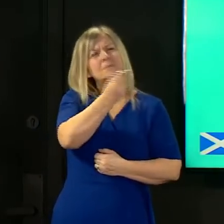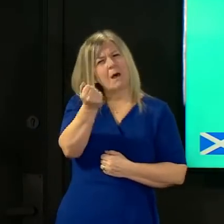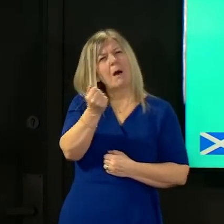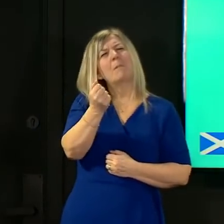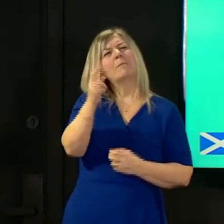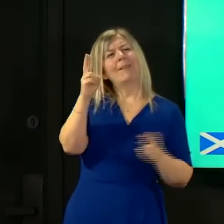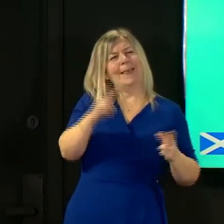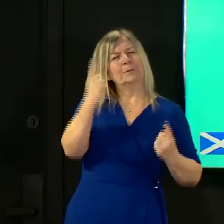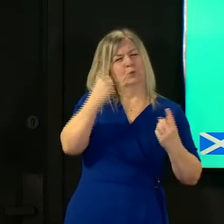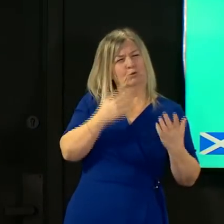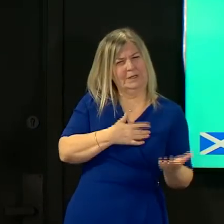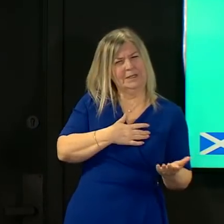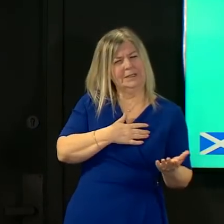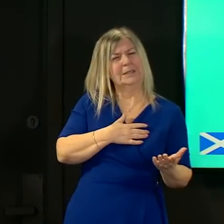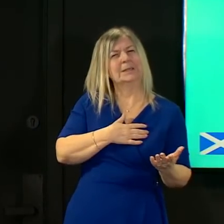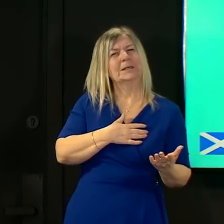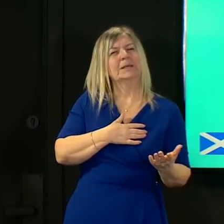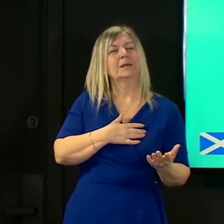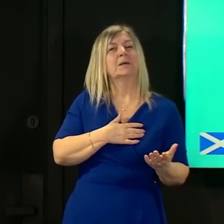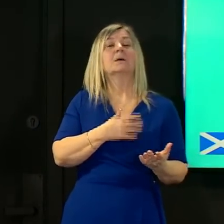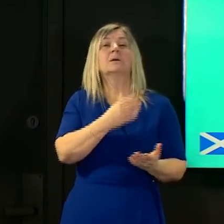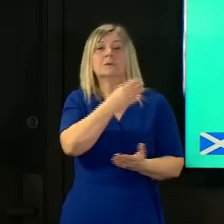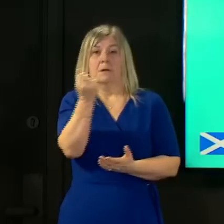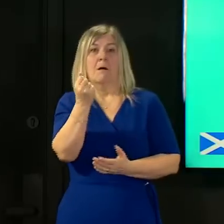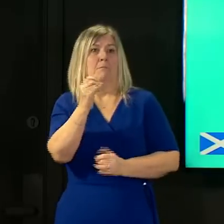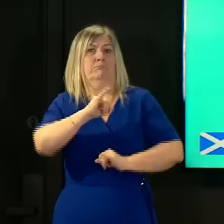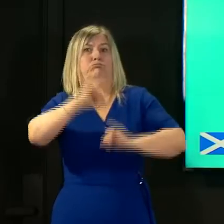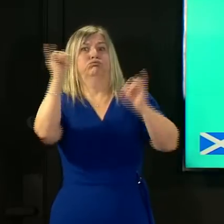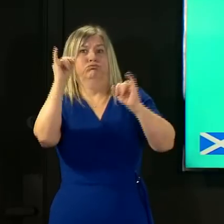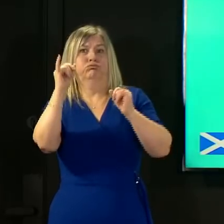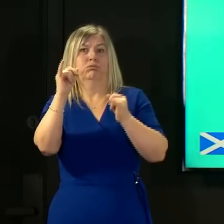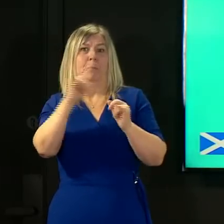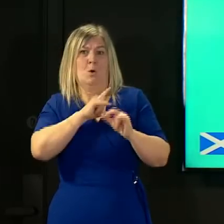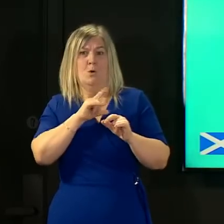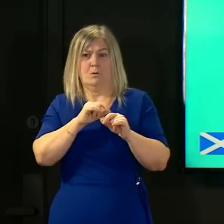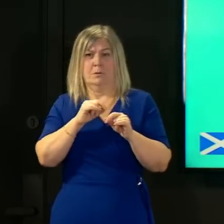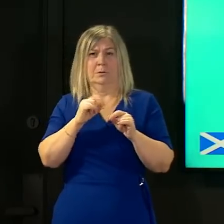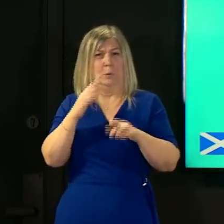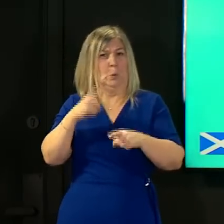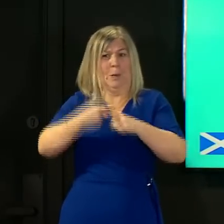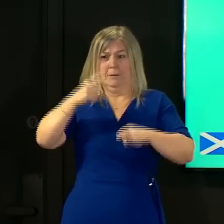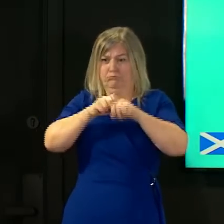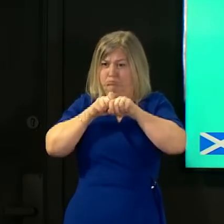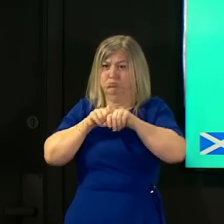those are the ones that may increase the severity of disease may increase transmissibility or even